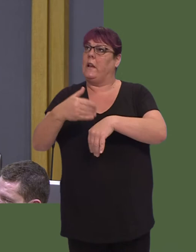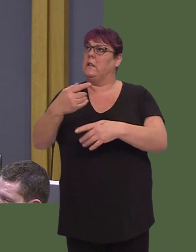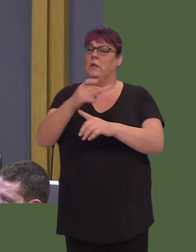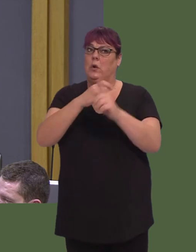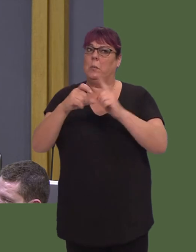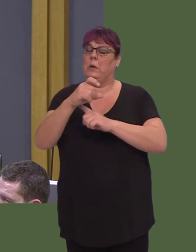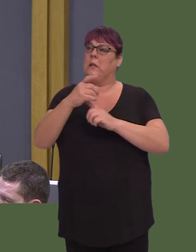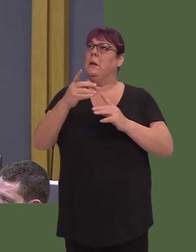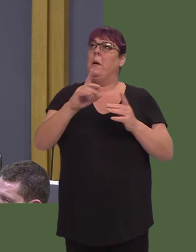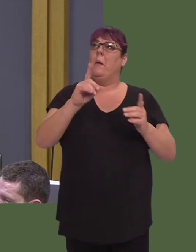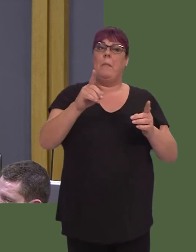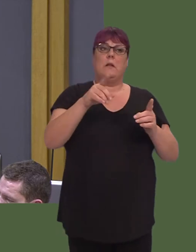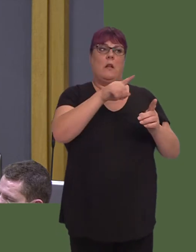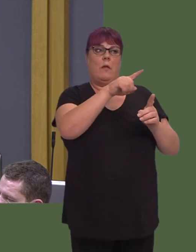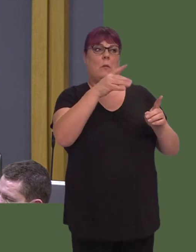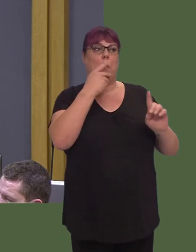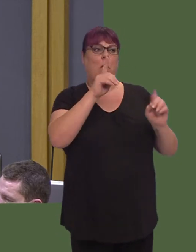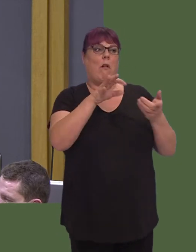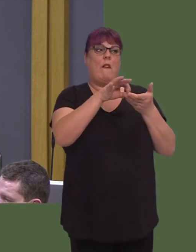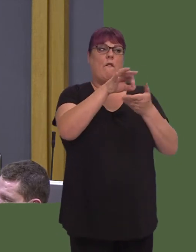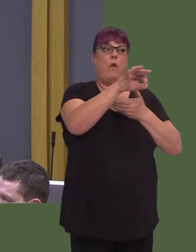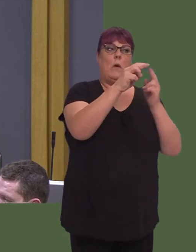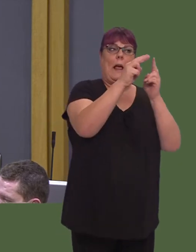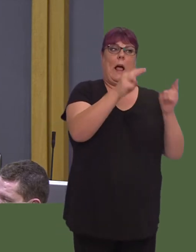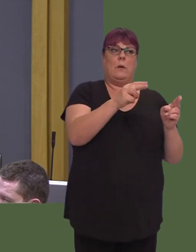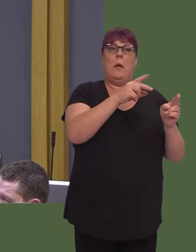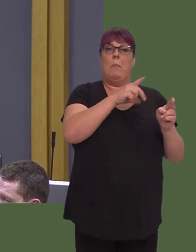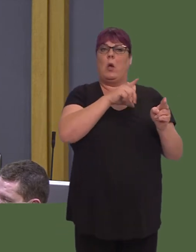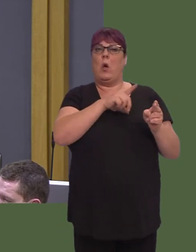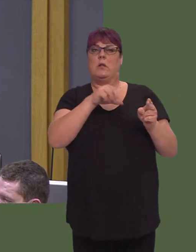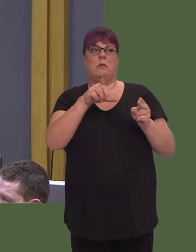Un peth syml y gellid ei wneud yng Nghymru ydy newid bychan iír system cynllunio: ei